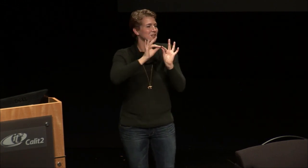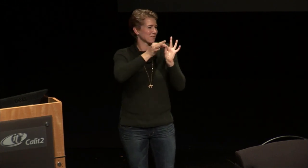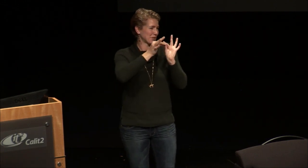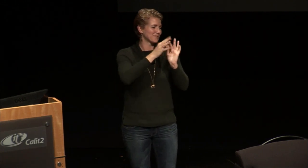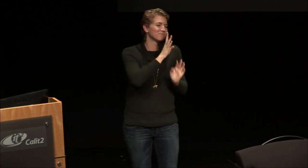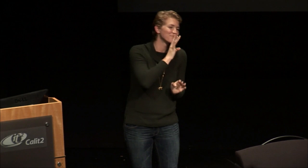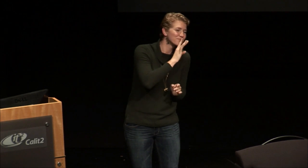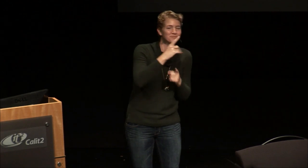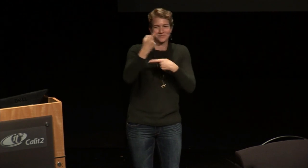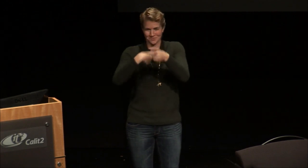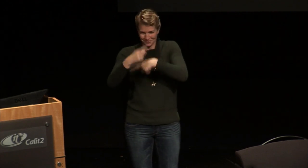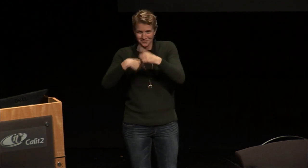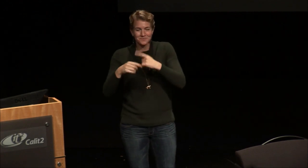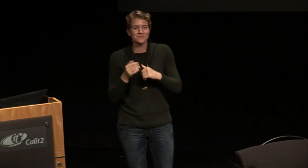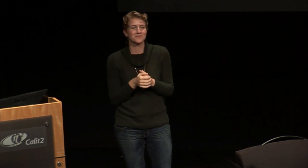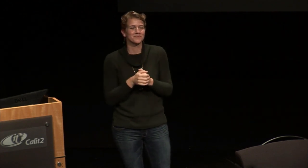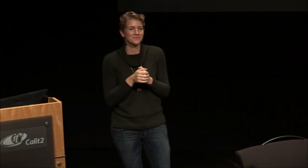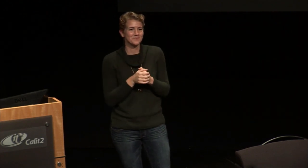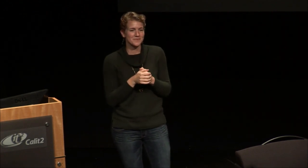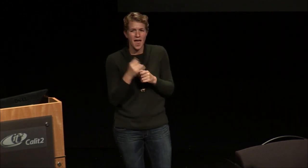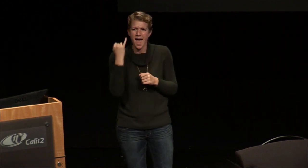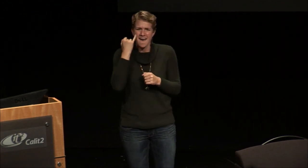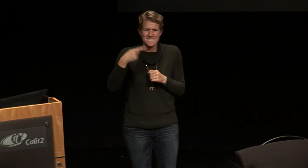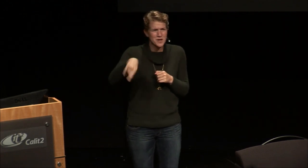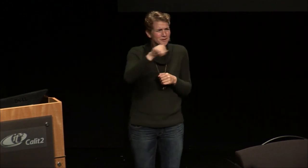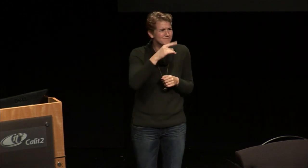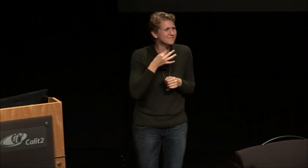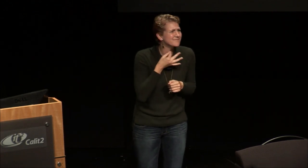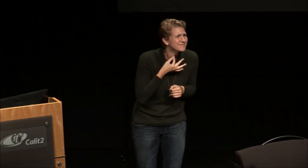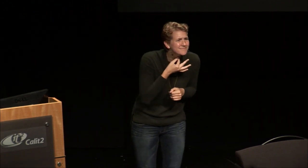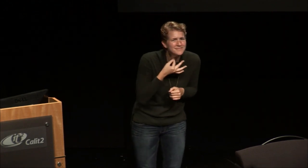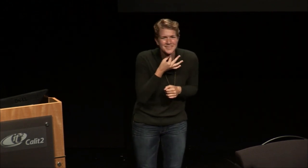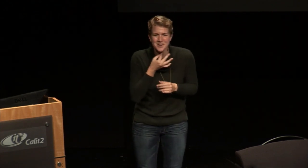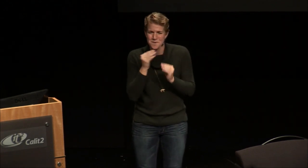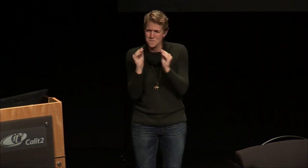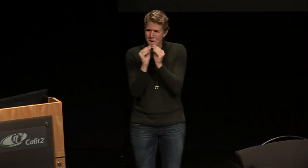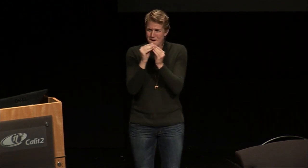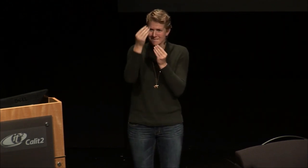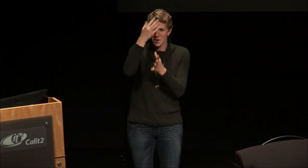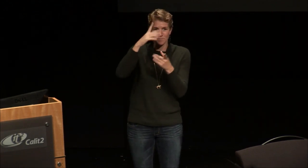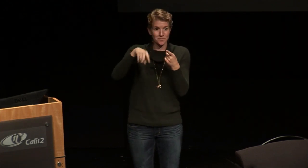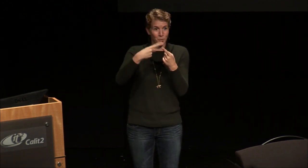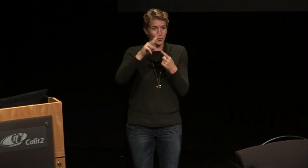museum tour guides both in spoken English and in sign language and so if